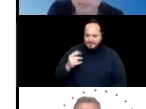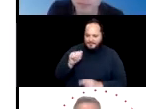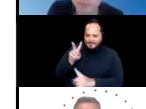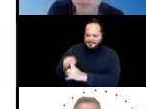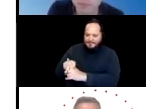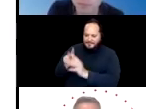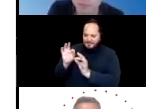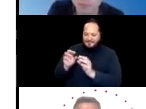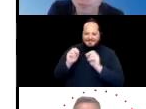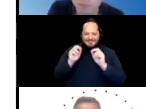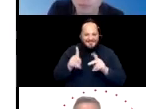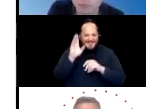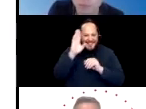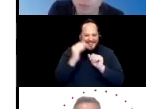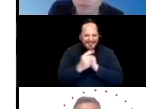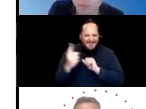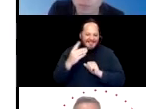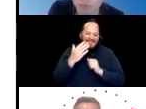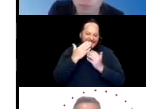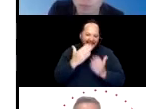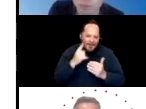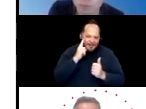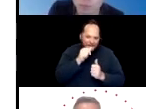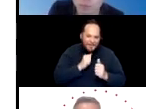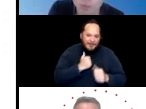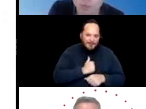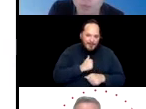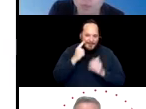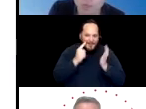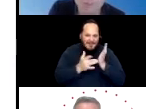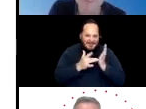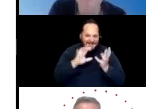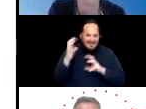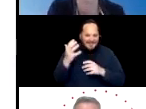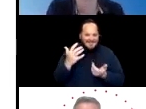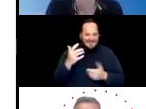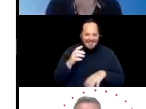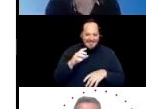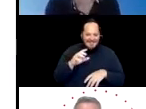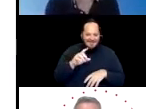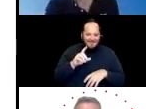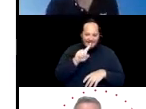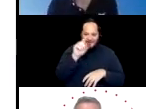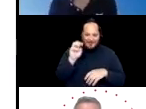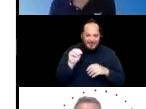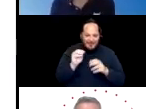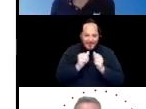[Susan] Okay everybody. Thank you. Sorry for the technical glitch. It wouldn't be Zoom, a real Zoom without some technical glitches. I'm Susan Henderson